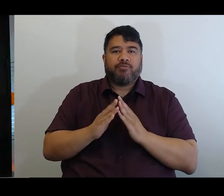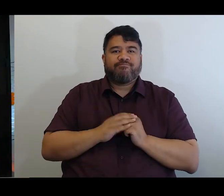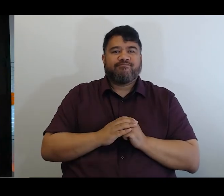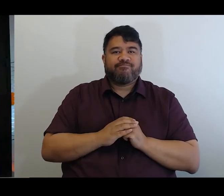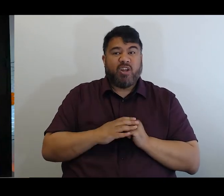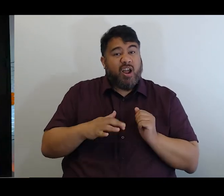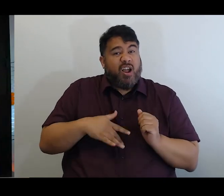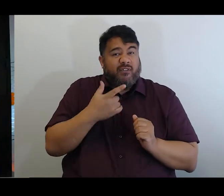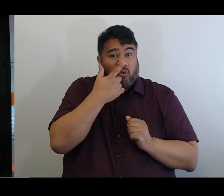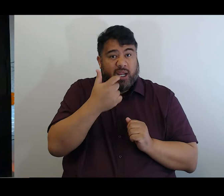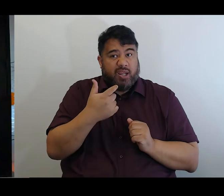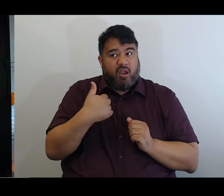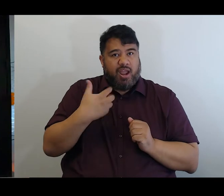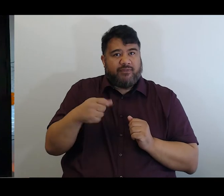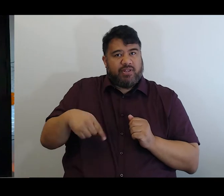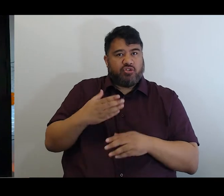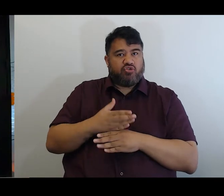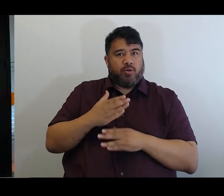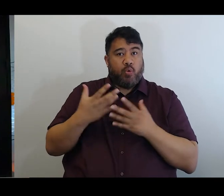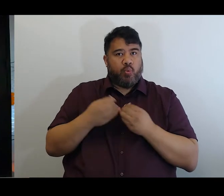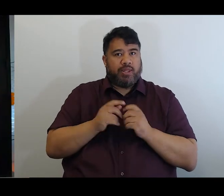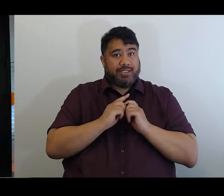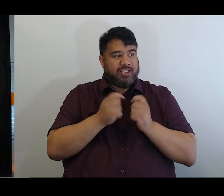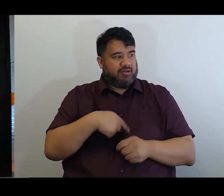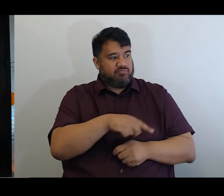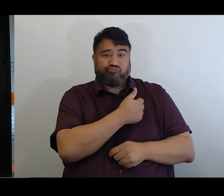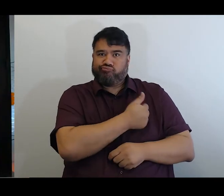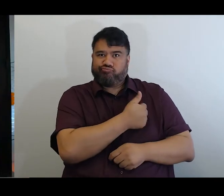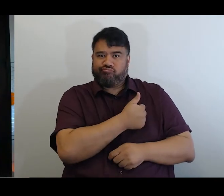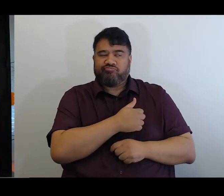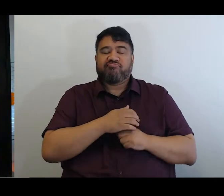I know that you'll have many questions and I look forward to exploring them with you.